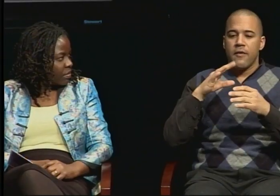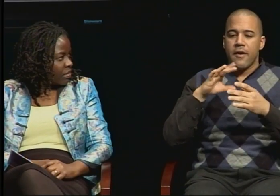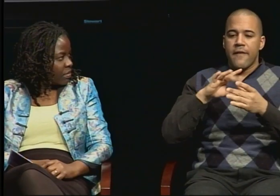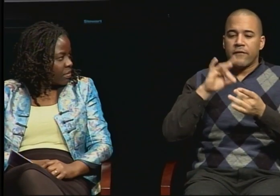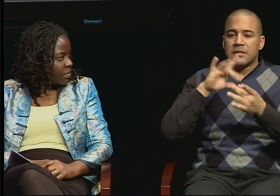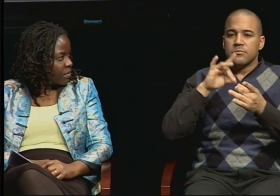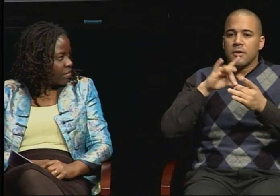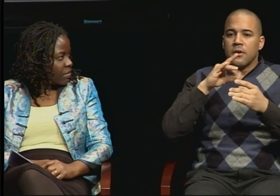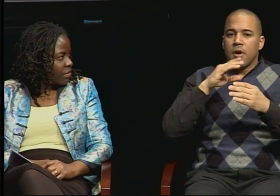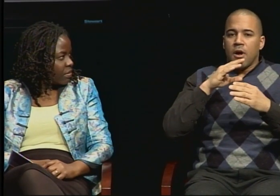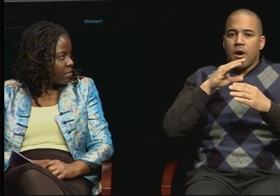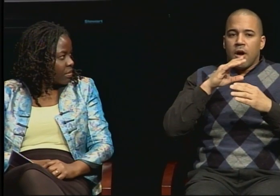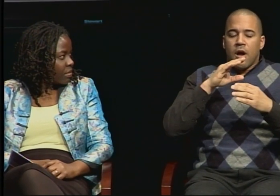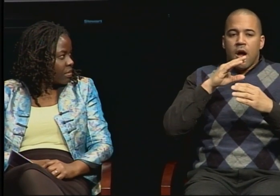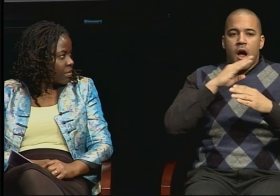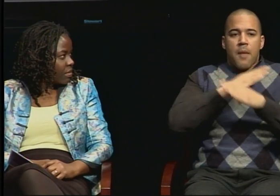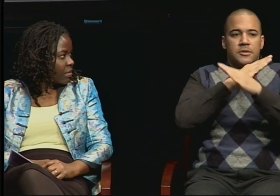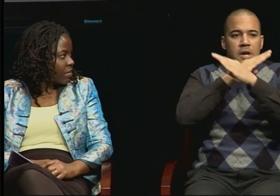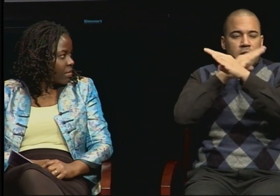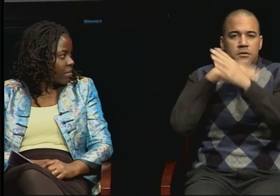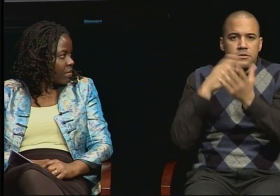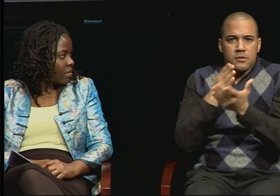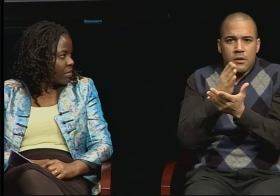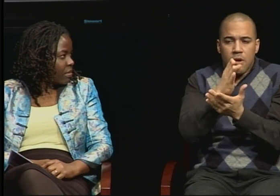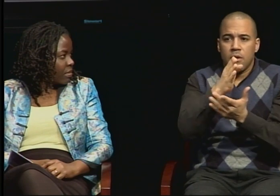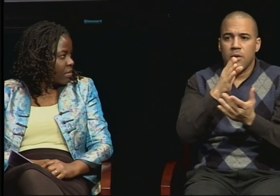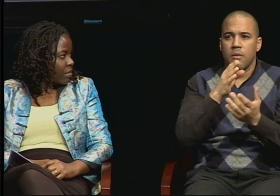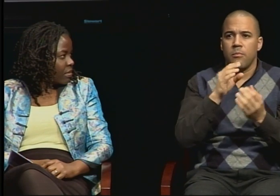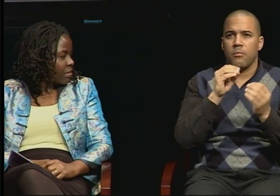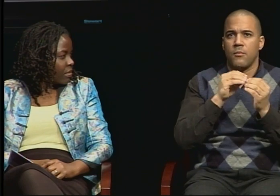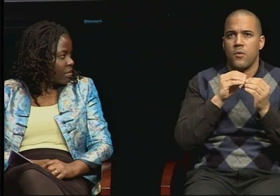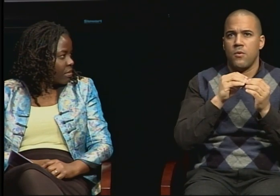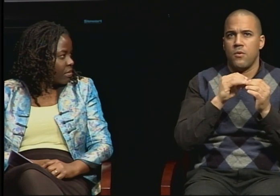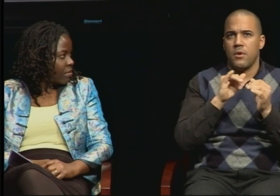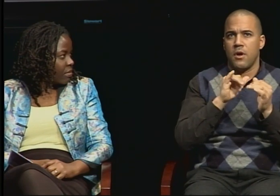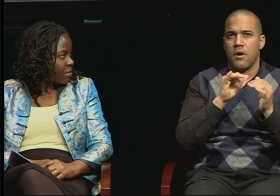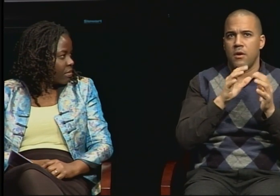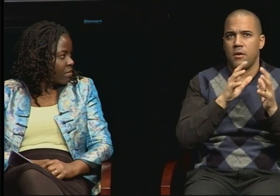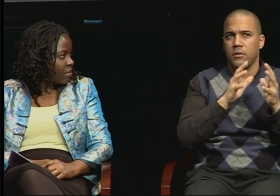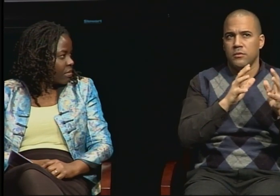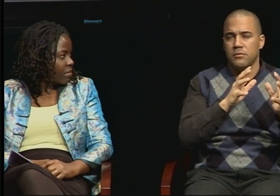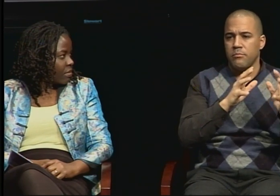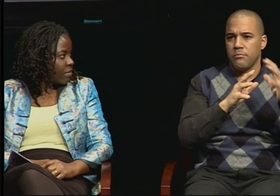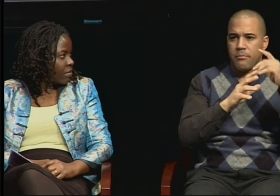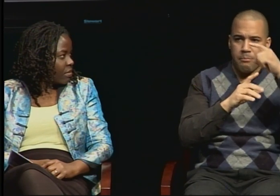The black side of me and then the deaf side of me, I actually was more aware of the barriers